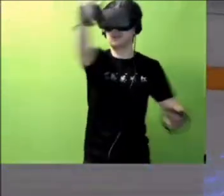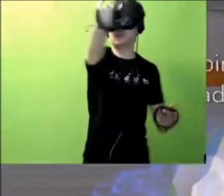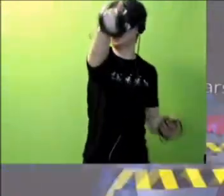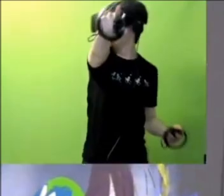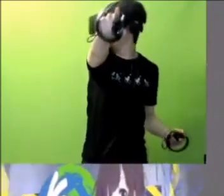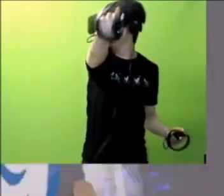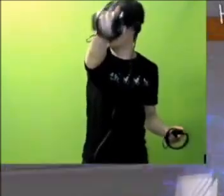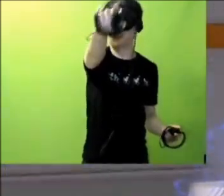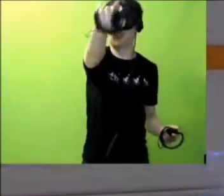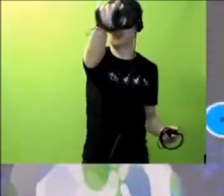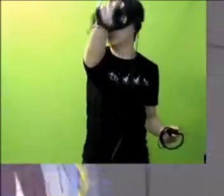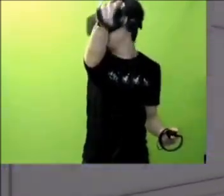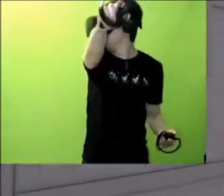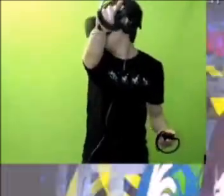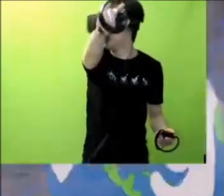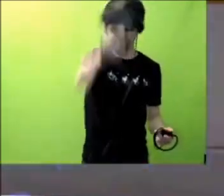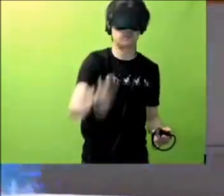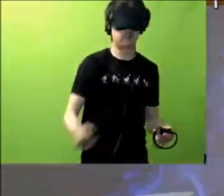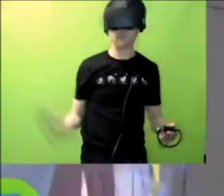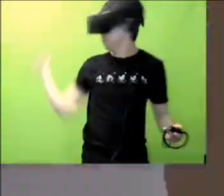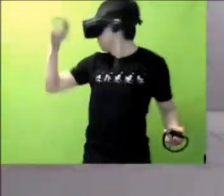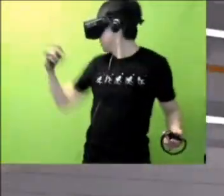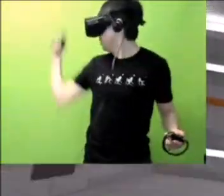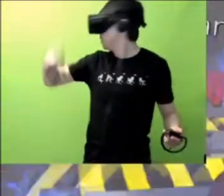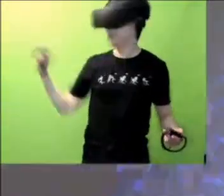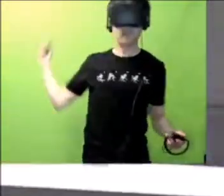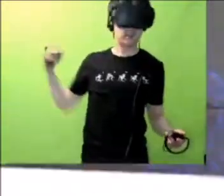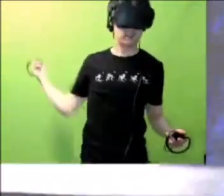Go to this world. Let's go